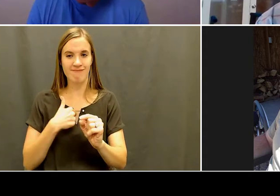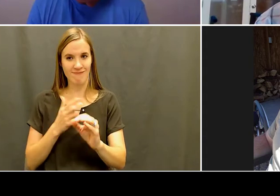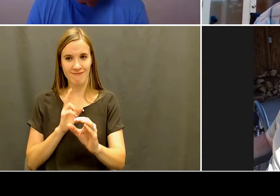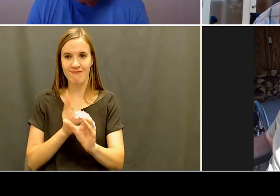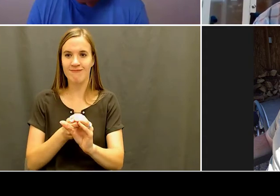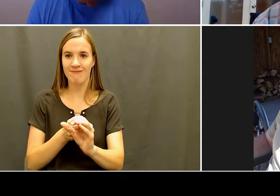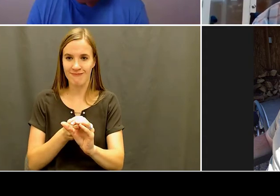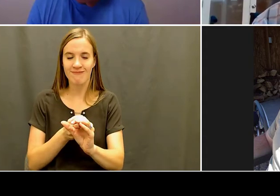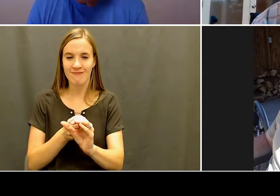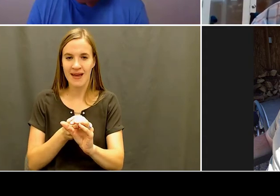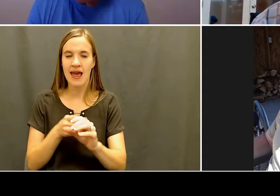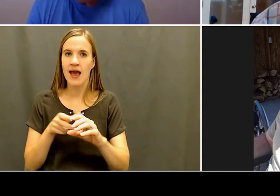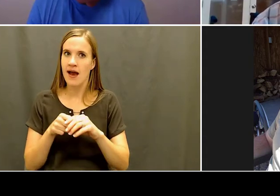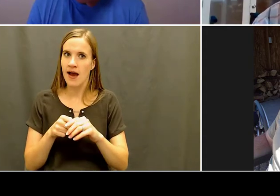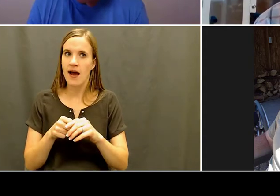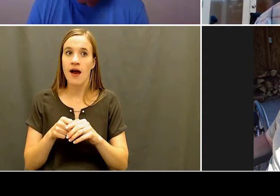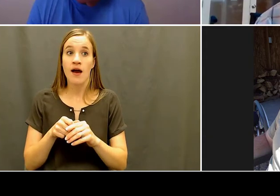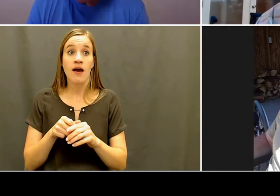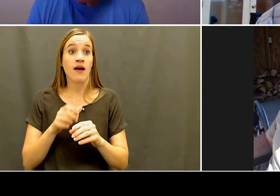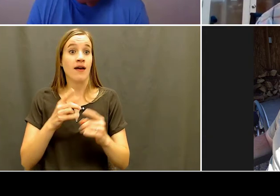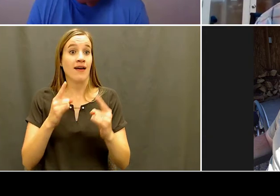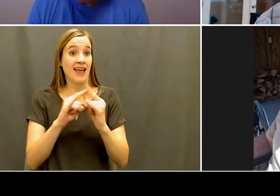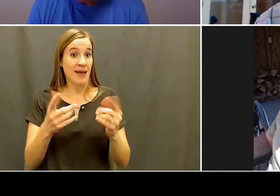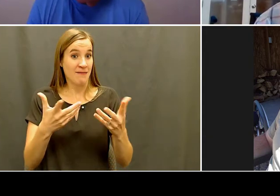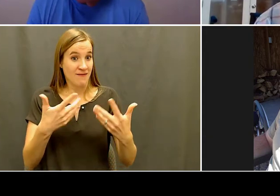I, I could do anything that I wanted to from playing,